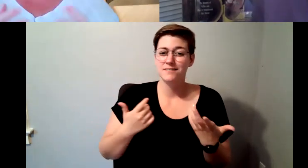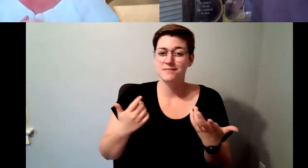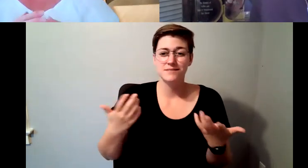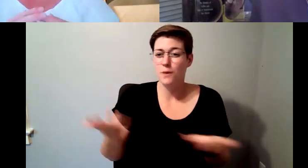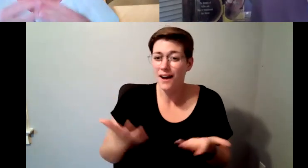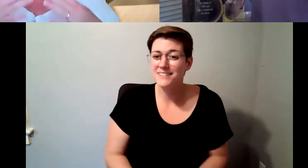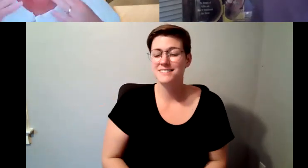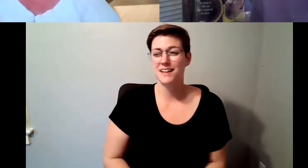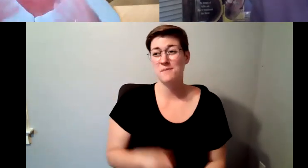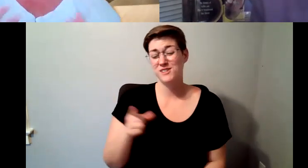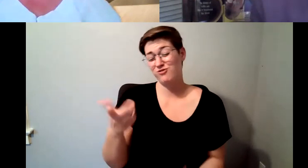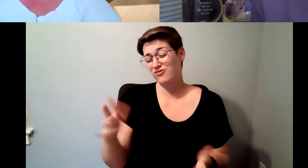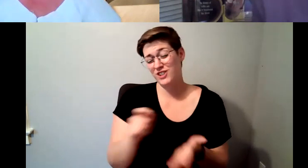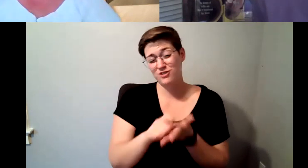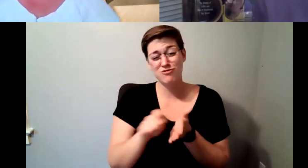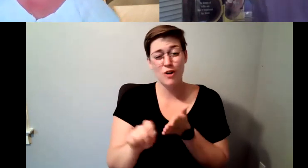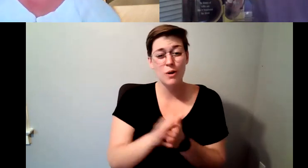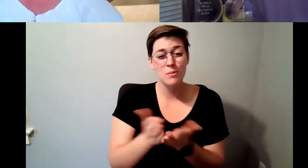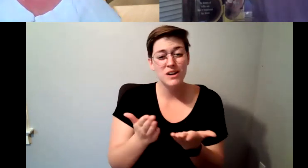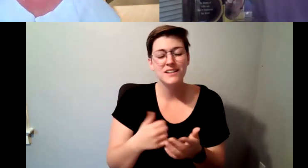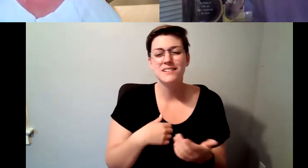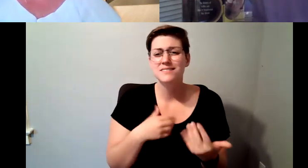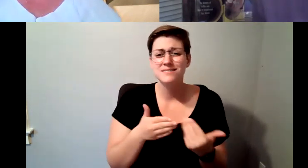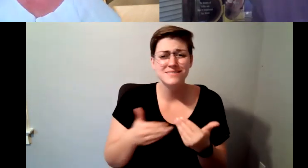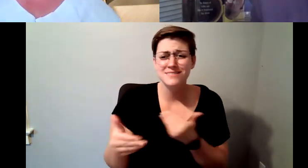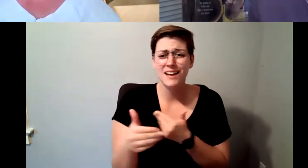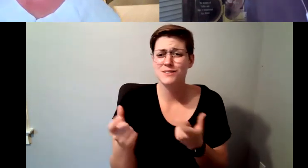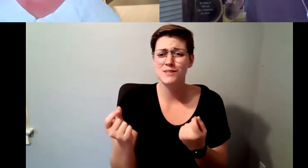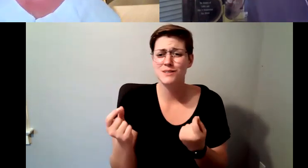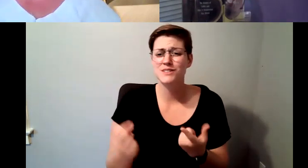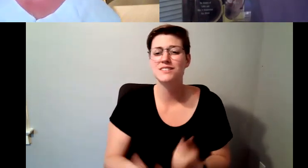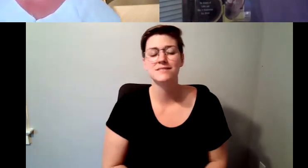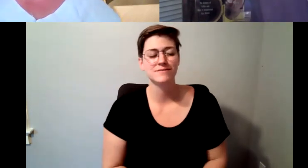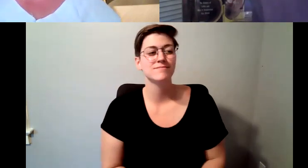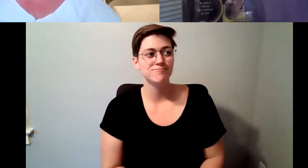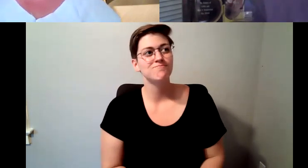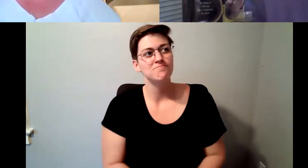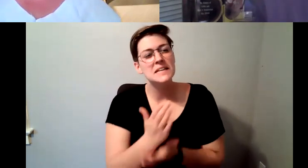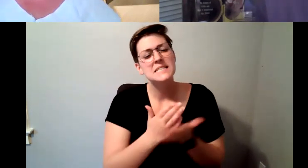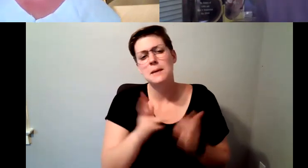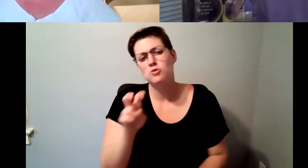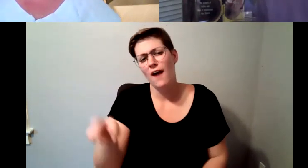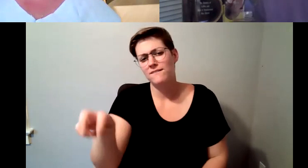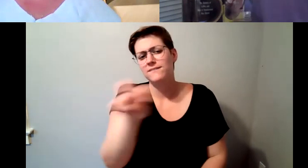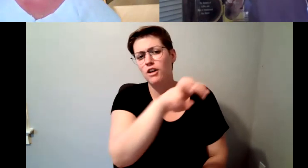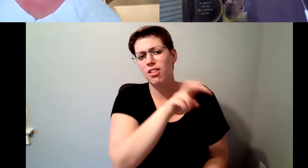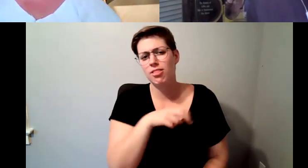book what's next. D. Major Cohen: Well I'm going to do some traveling I'm going to continue to do teaching